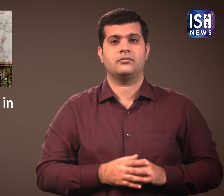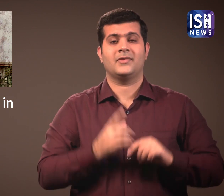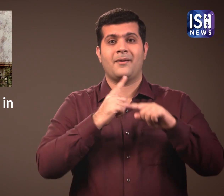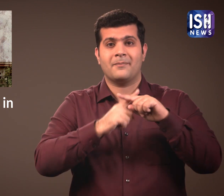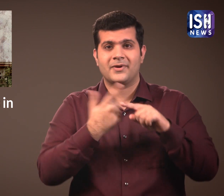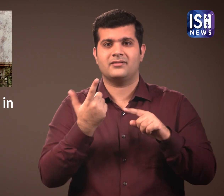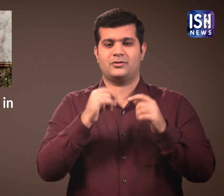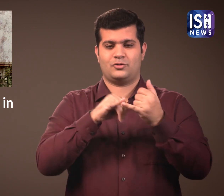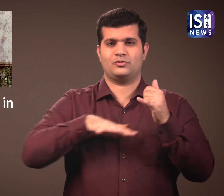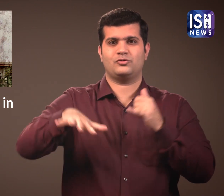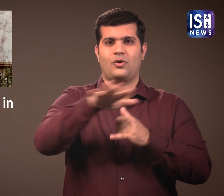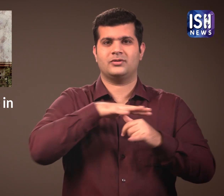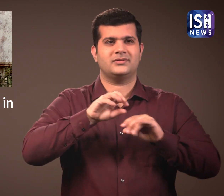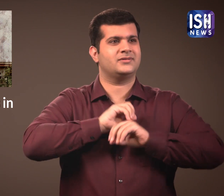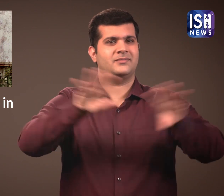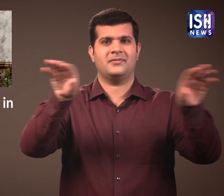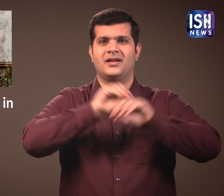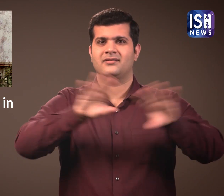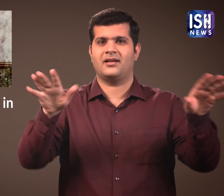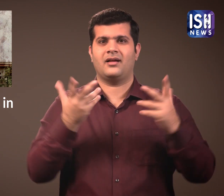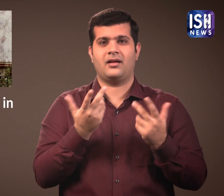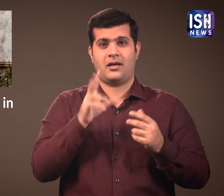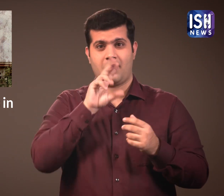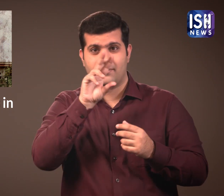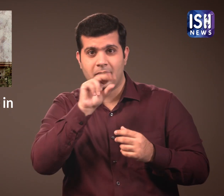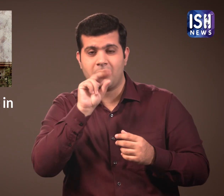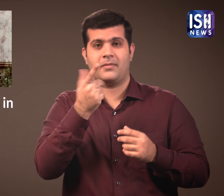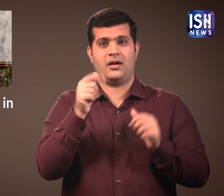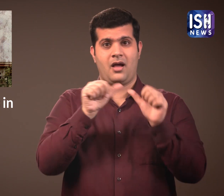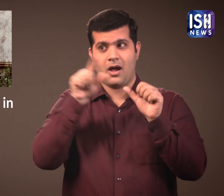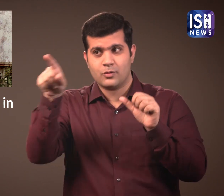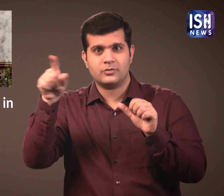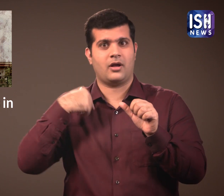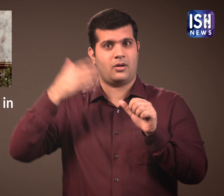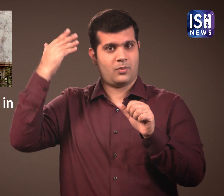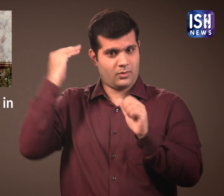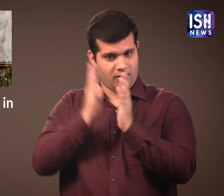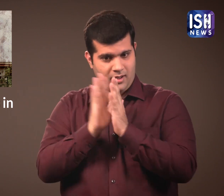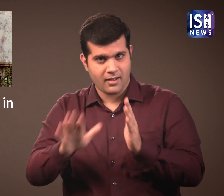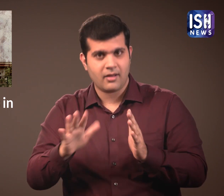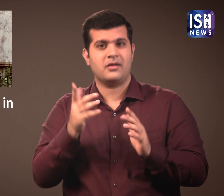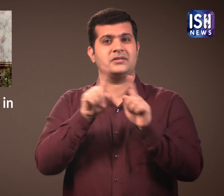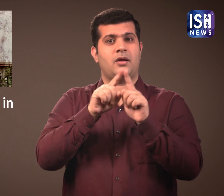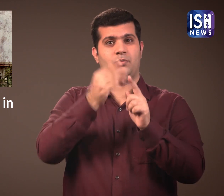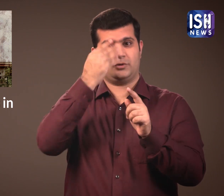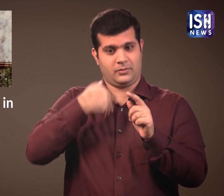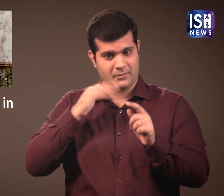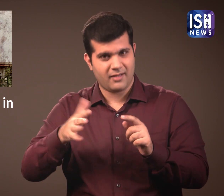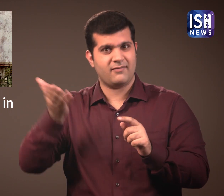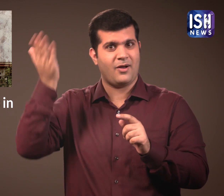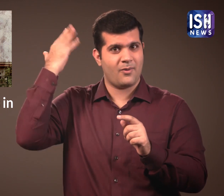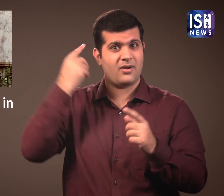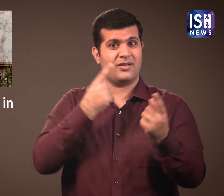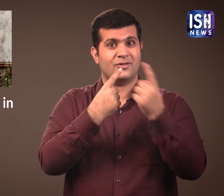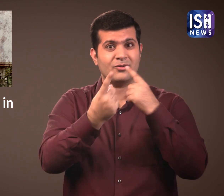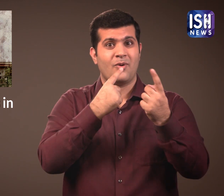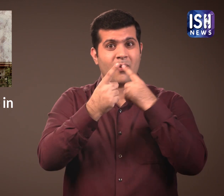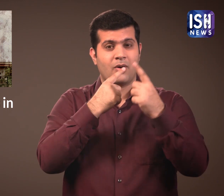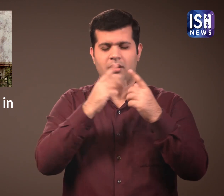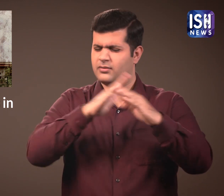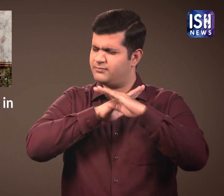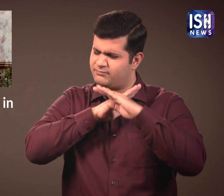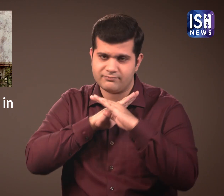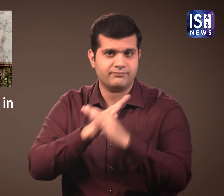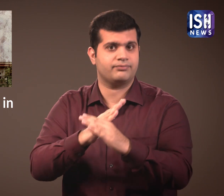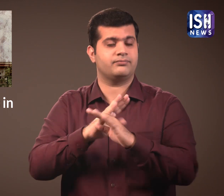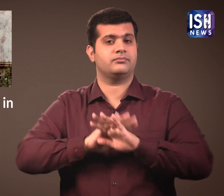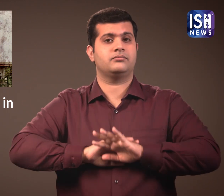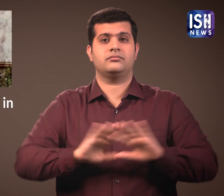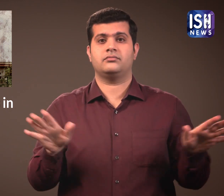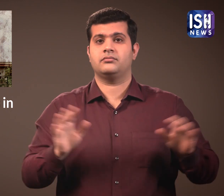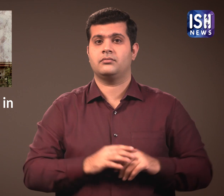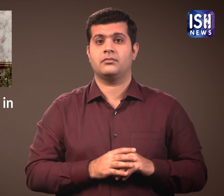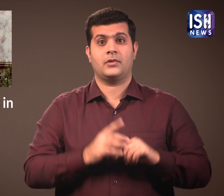Posts on social media about ownership of Ayodhya land by Hindus or Muslims will not be allowed.